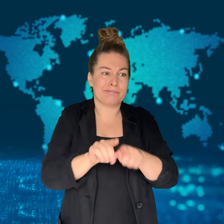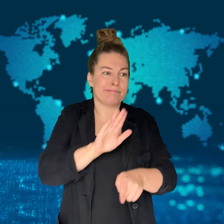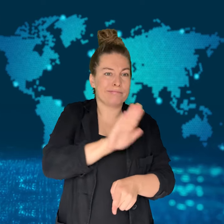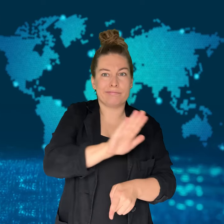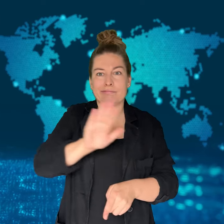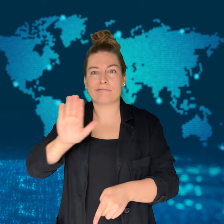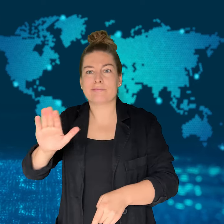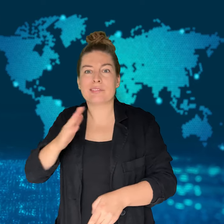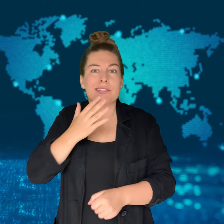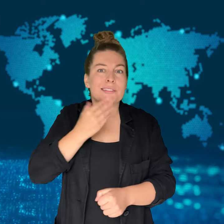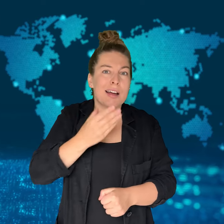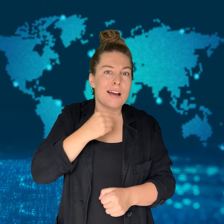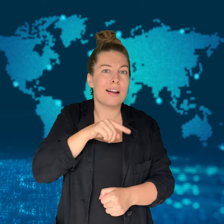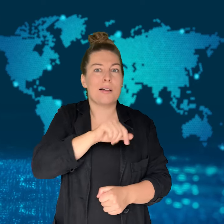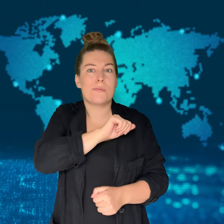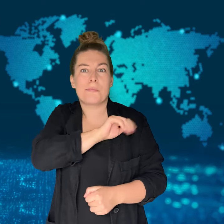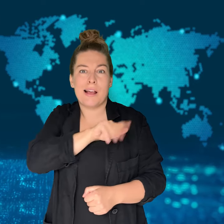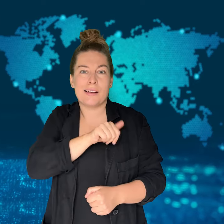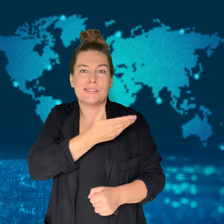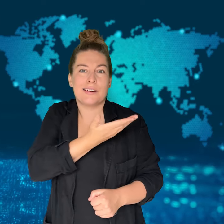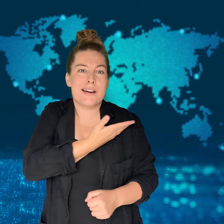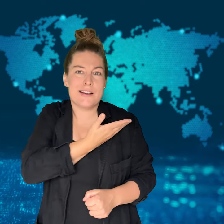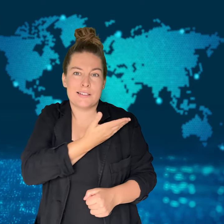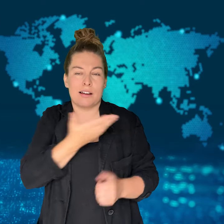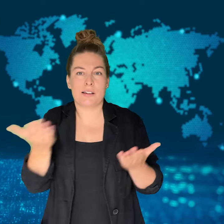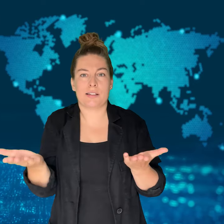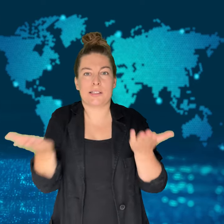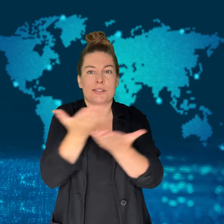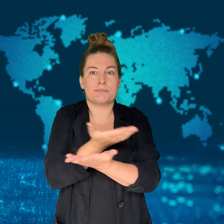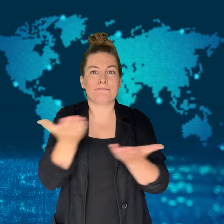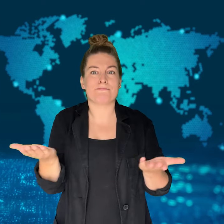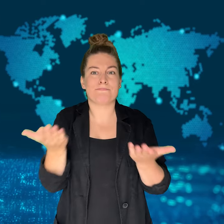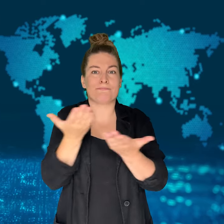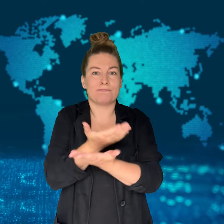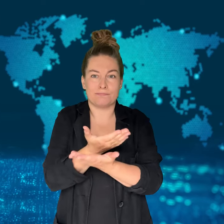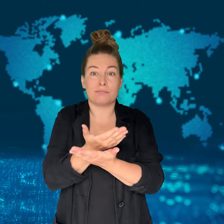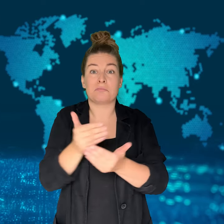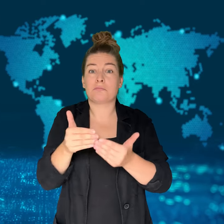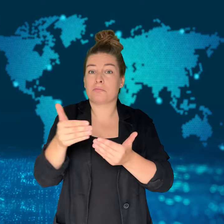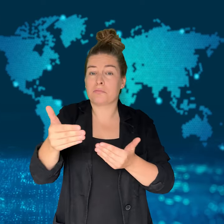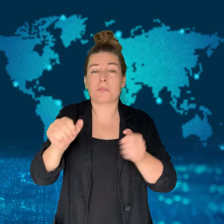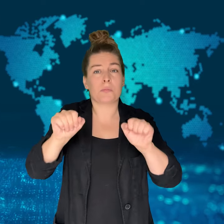Hostages and prisoners would be released or exchanged.